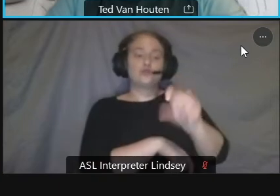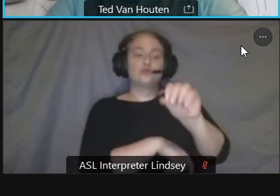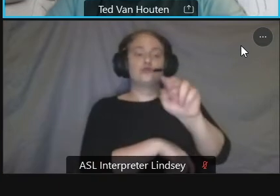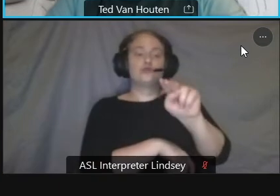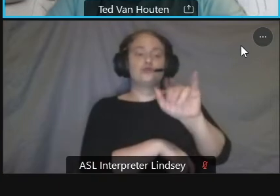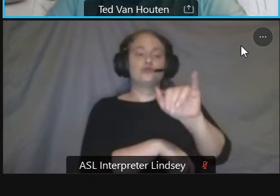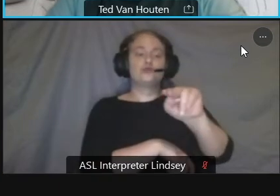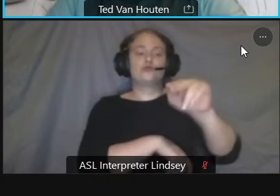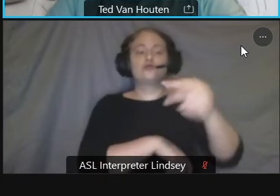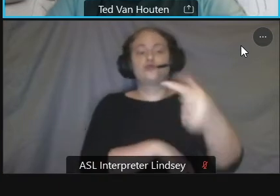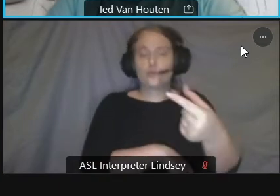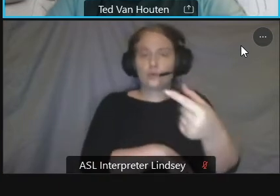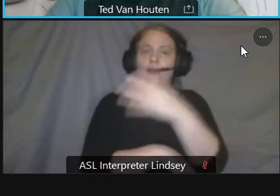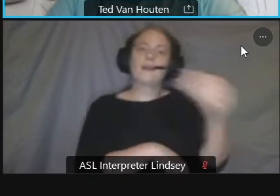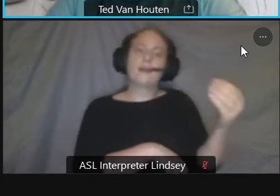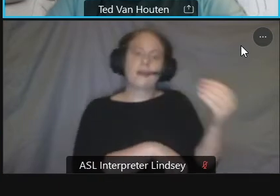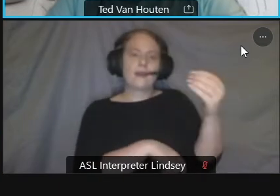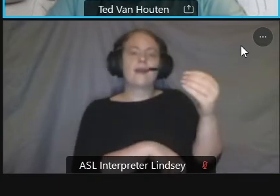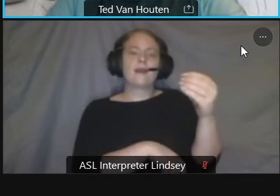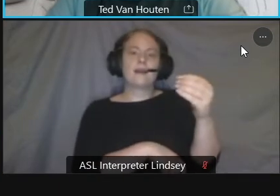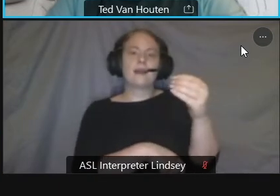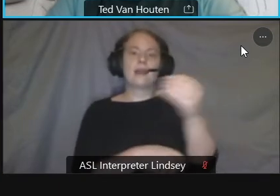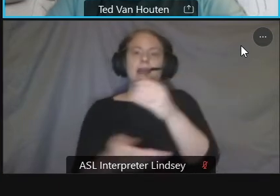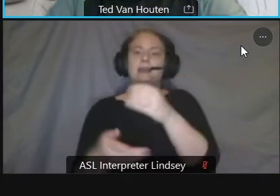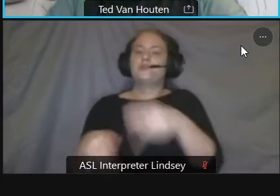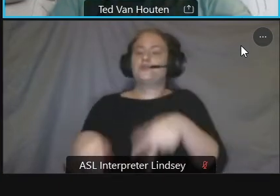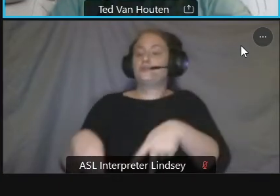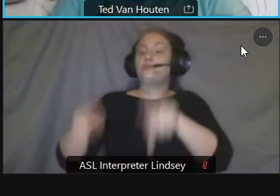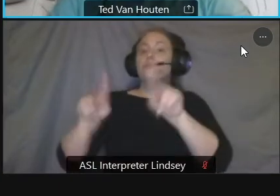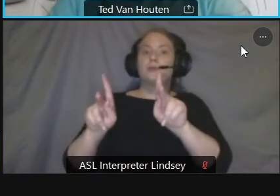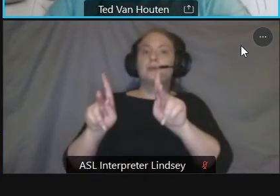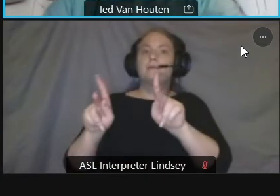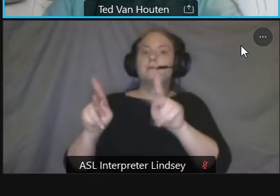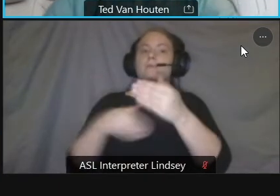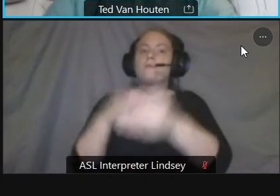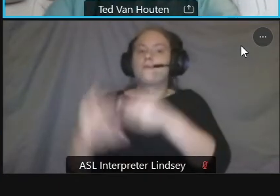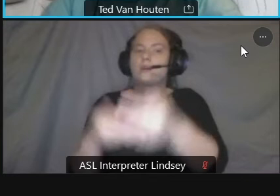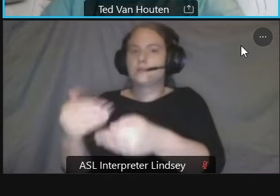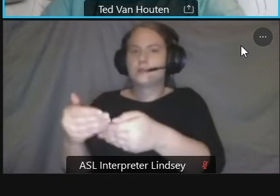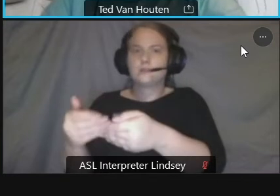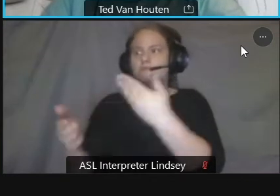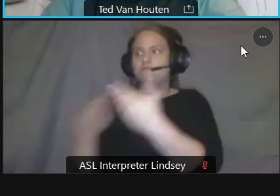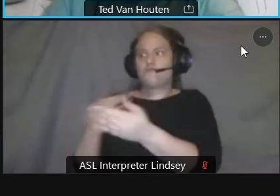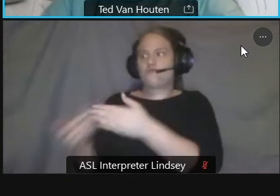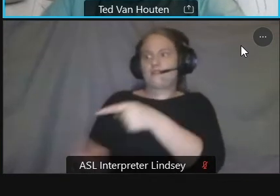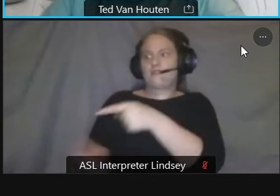approved through those processes will be carried over into into our project um and they're also